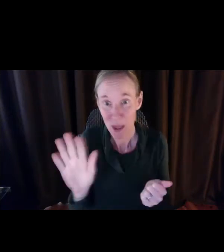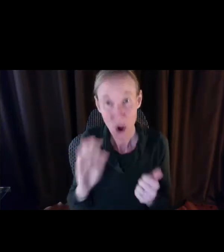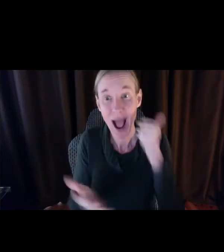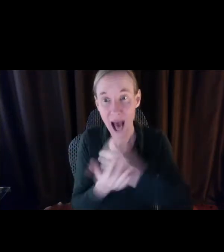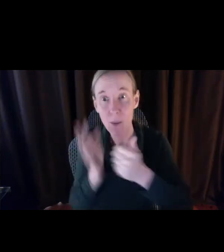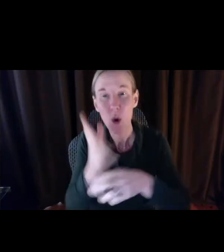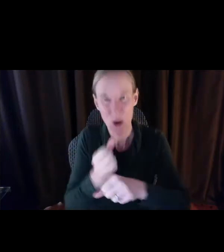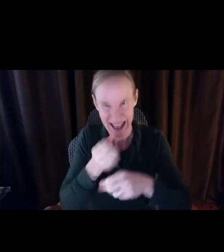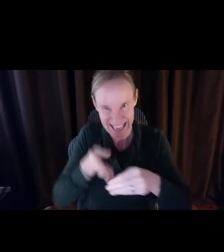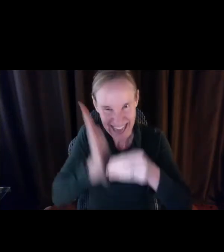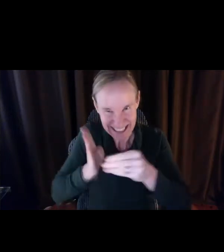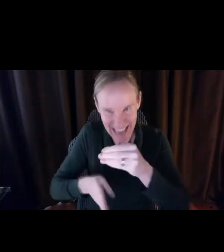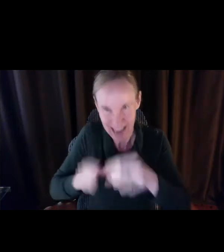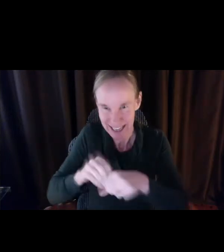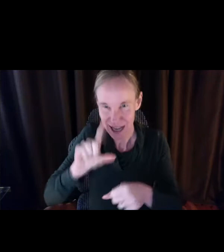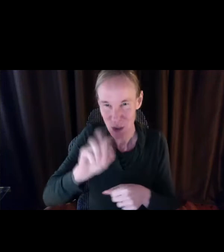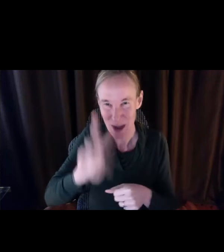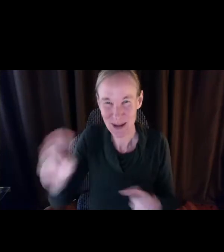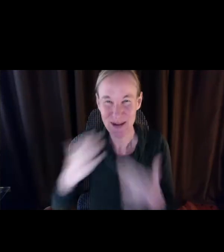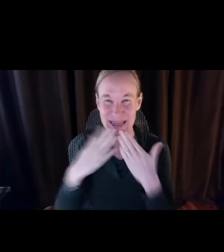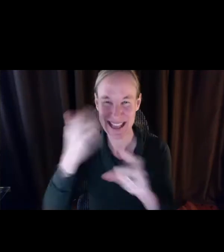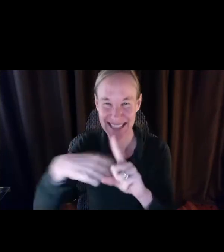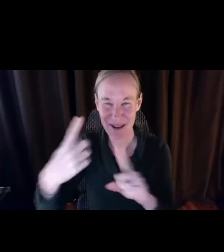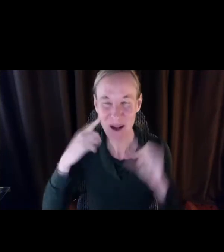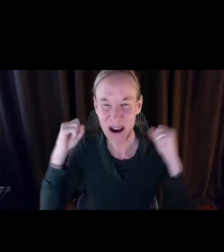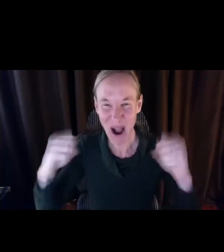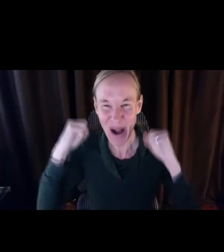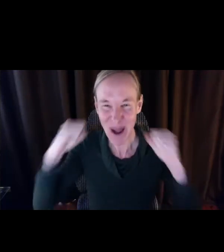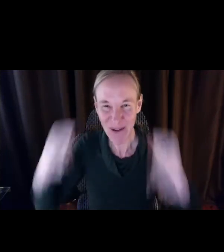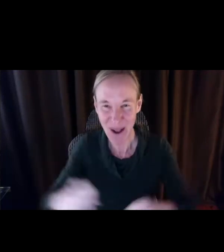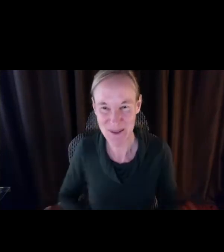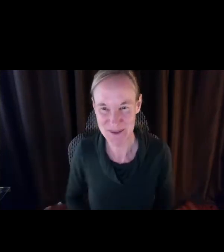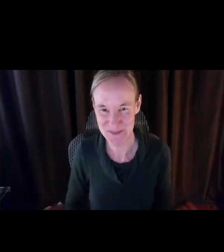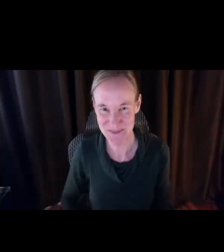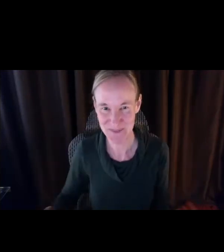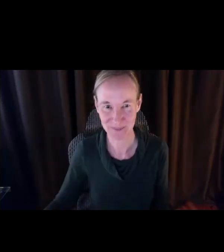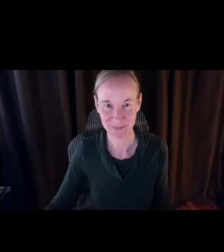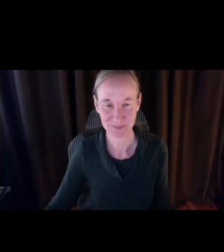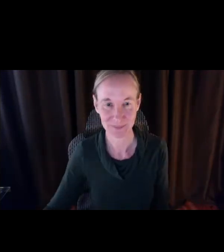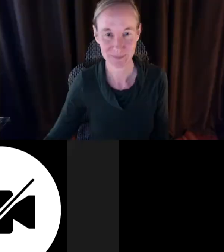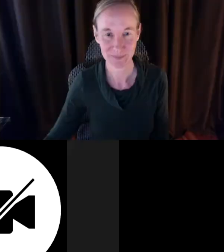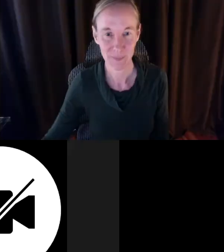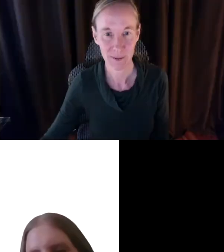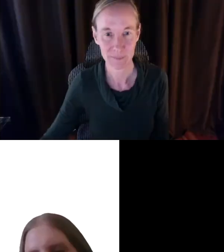homes. Fair pay for home care is the right thing to do. And with your help we will get it done in 2022. Thanks,